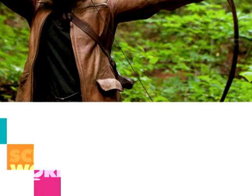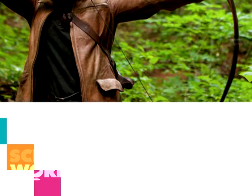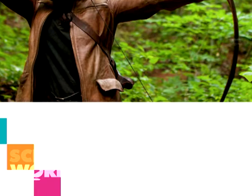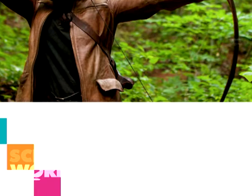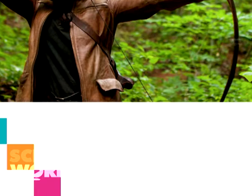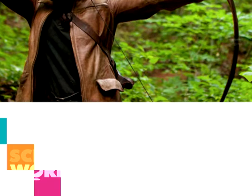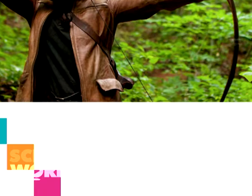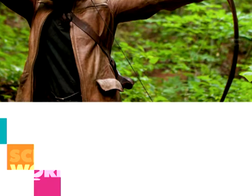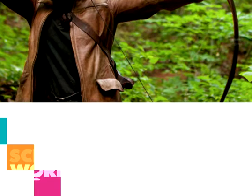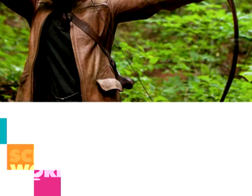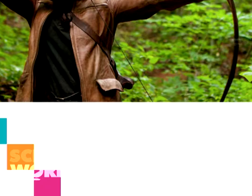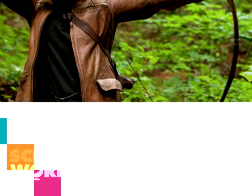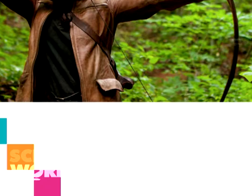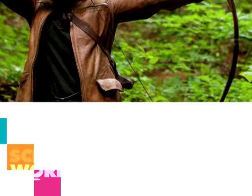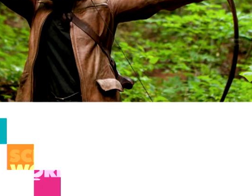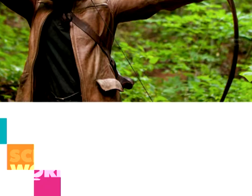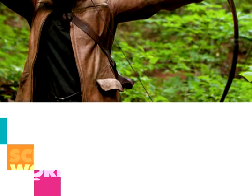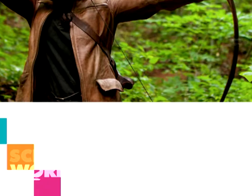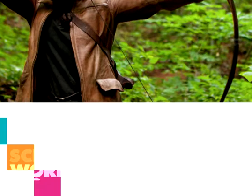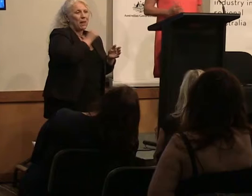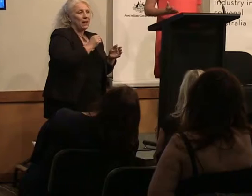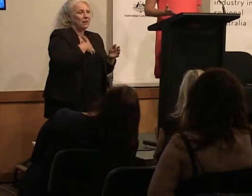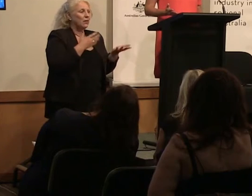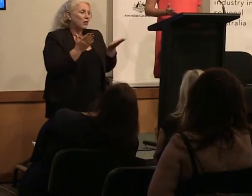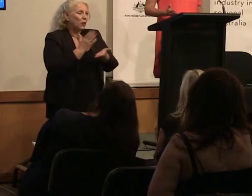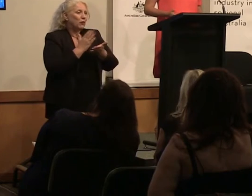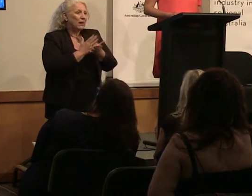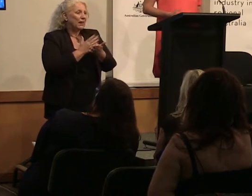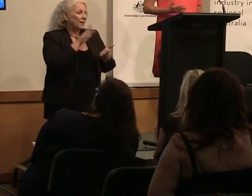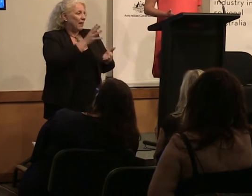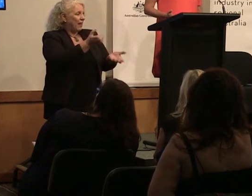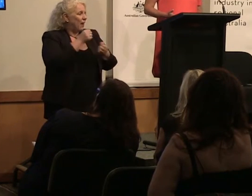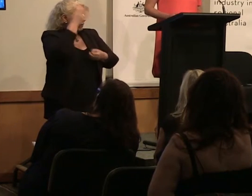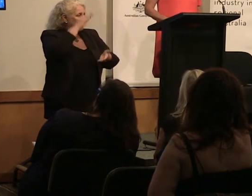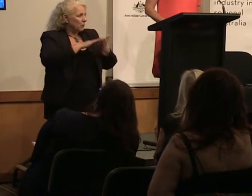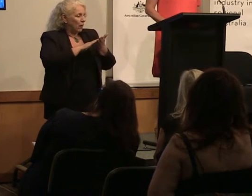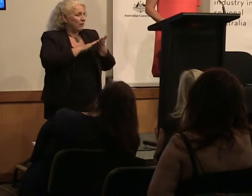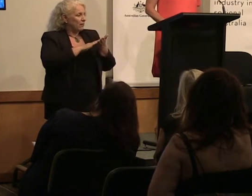our country are male so it's little wonder that they draw on their experiences, their lives, they're interests, when